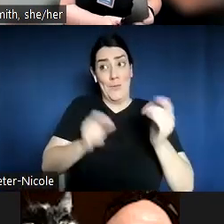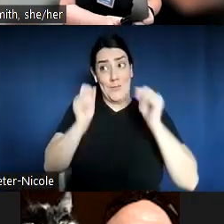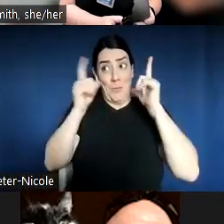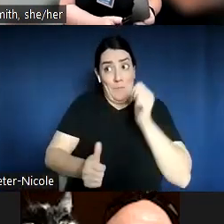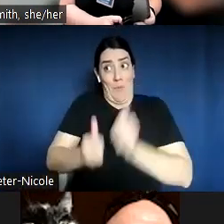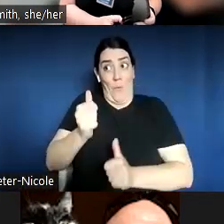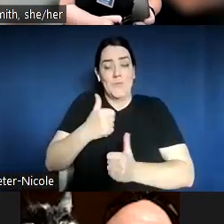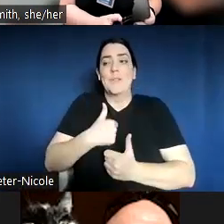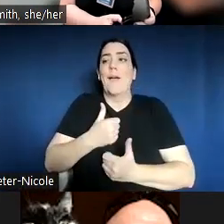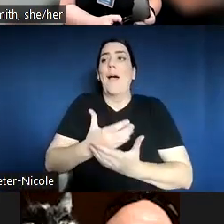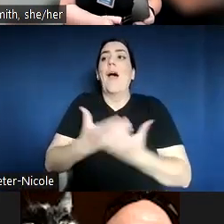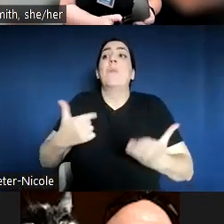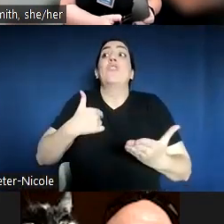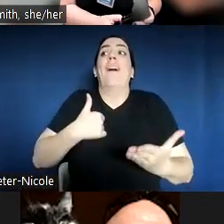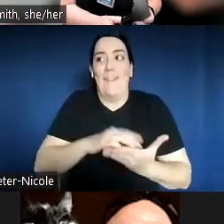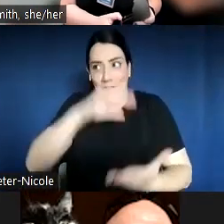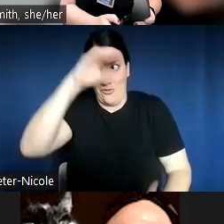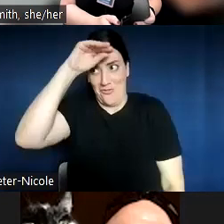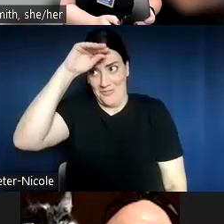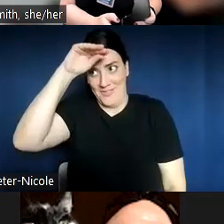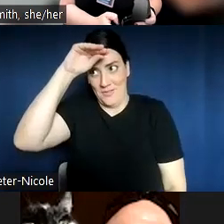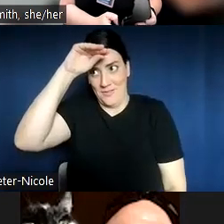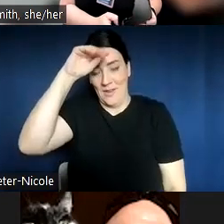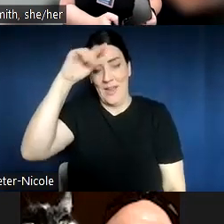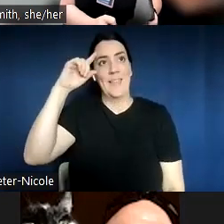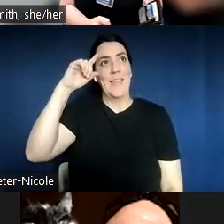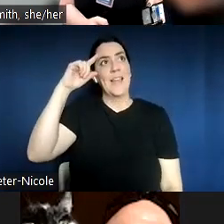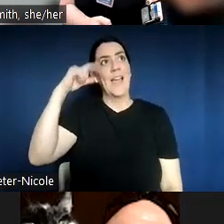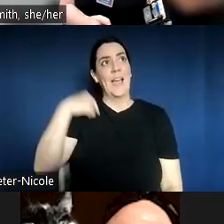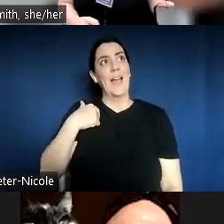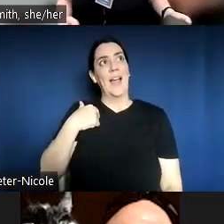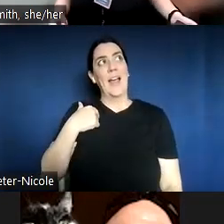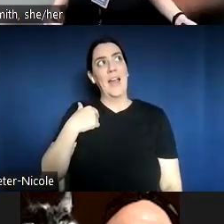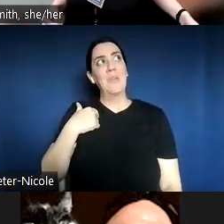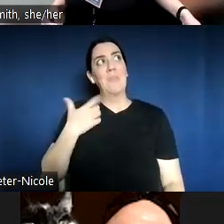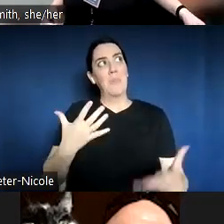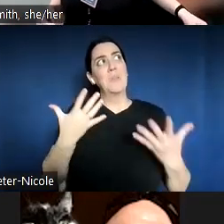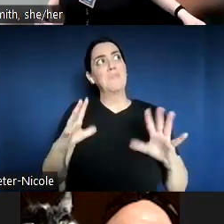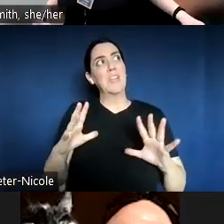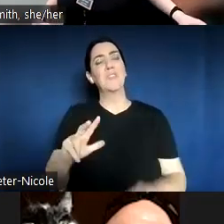I think three or four times I got off of a call with her and immediately sent emails